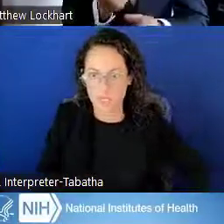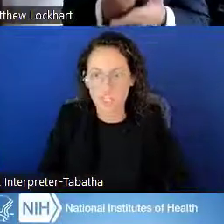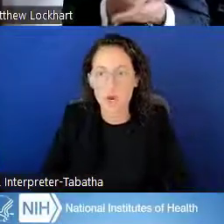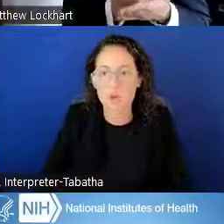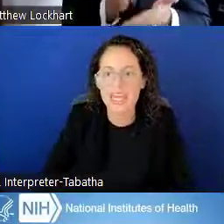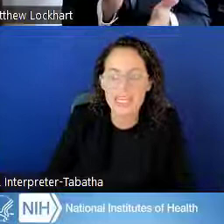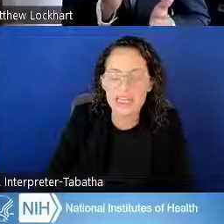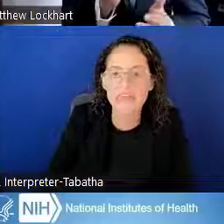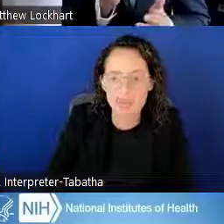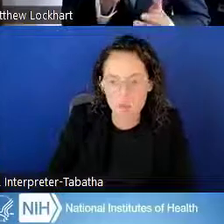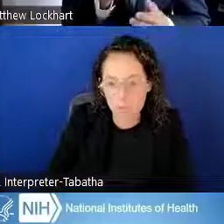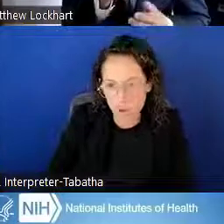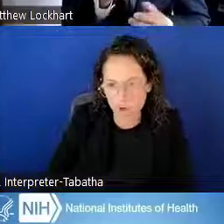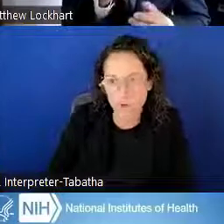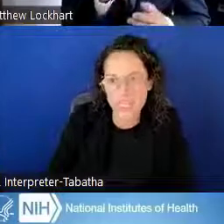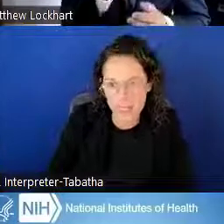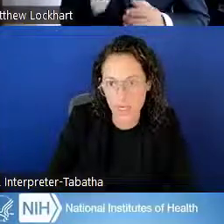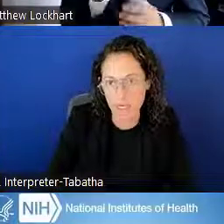So individual borrower income,